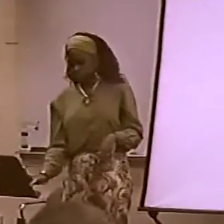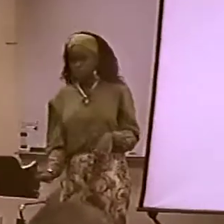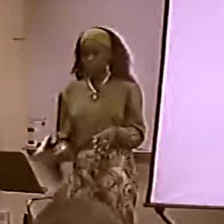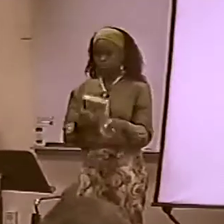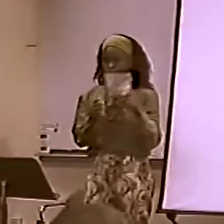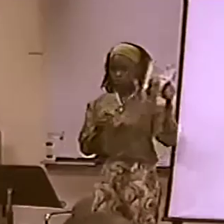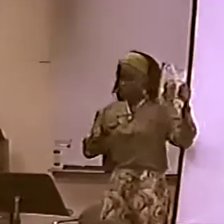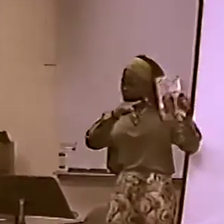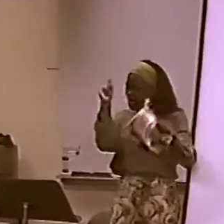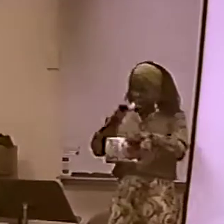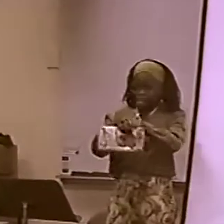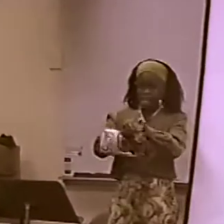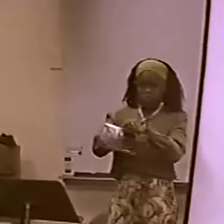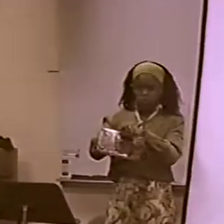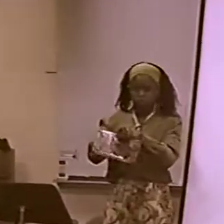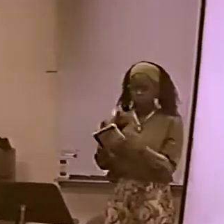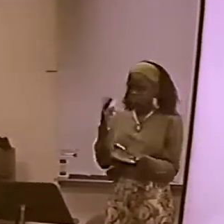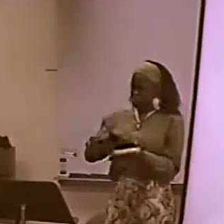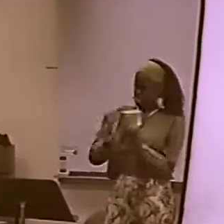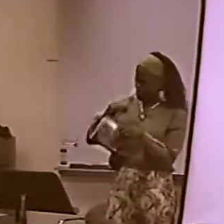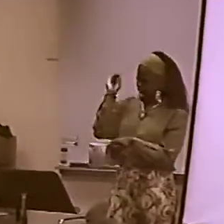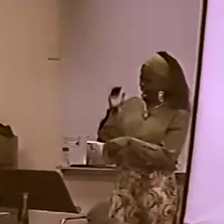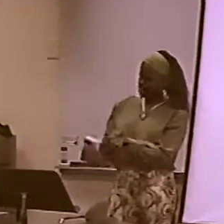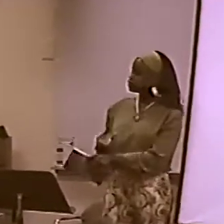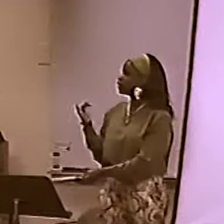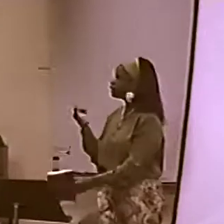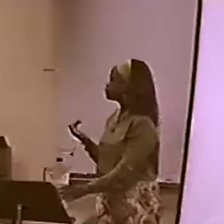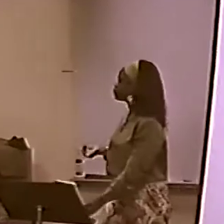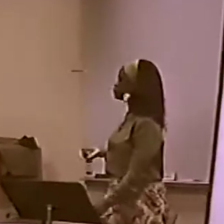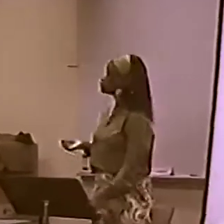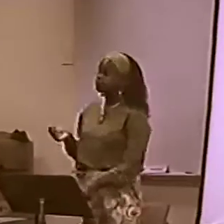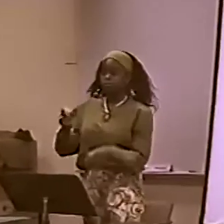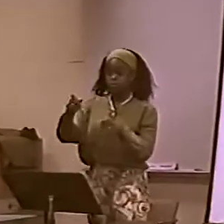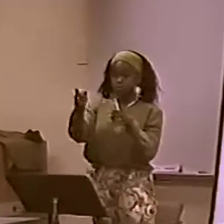...IT WAS WRITTEN IN BLACK ENGLISH.